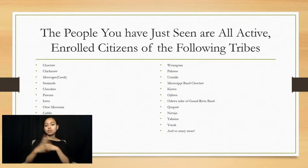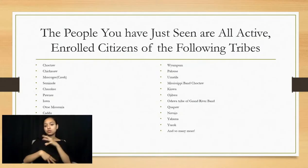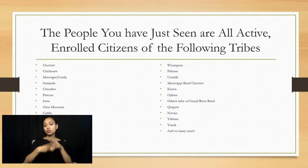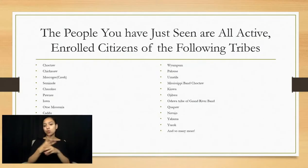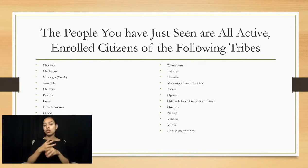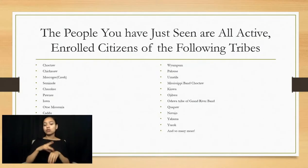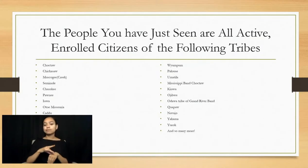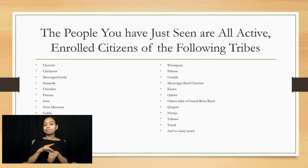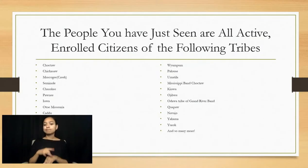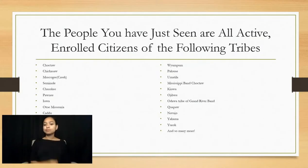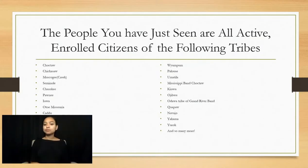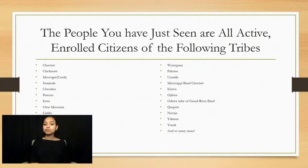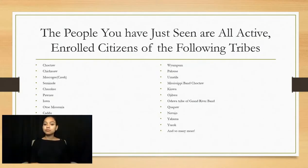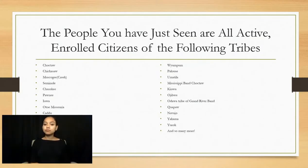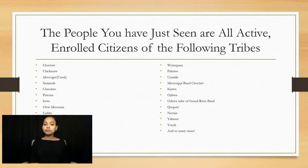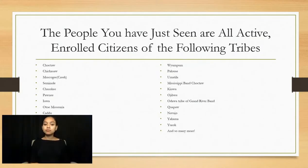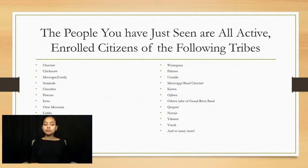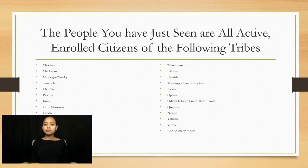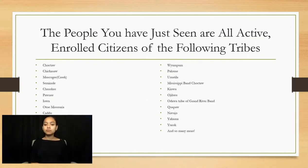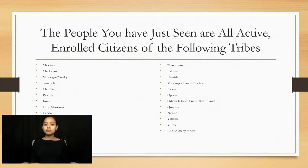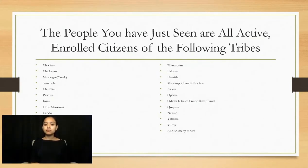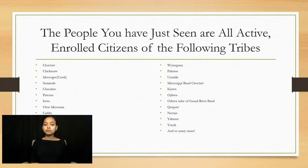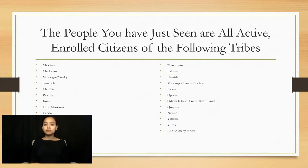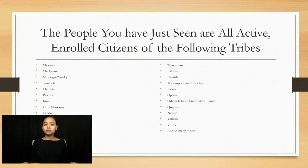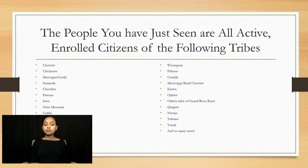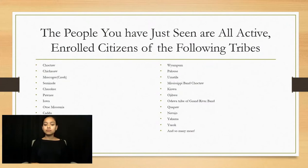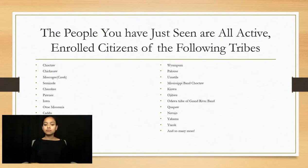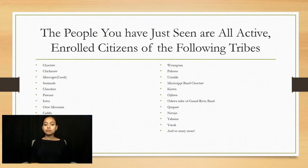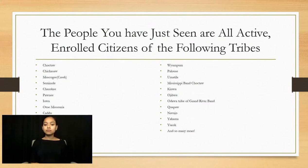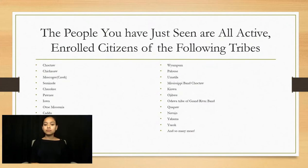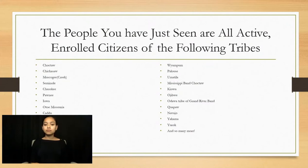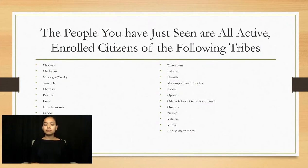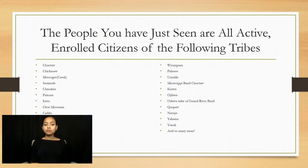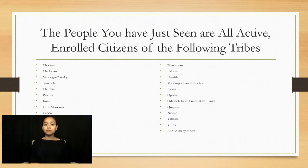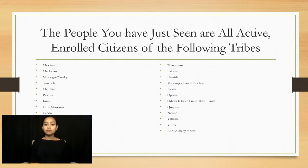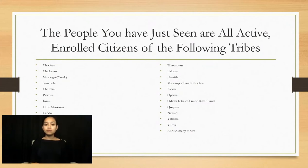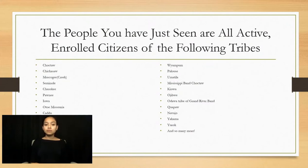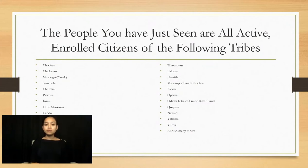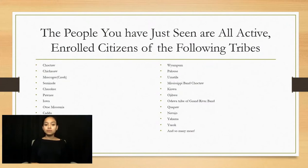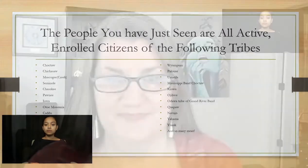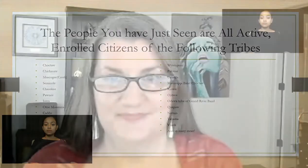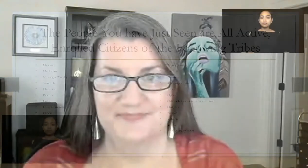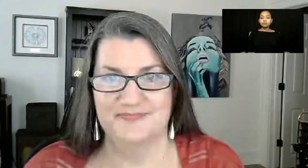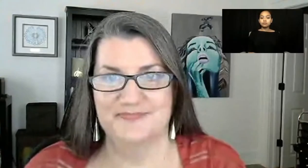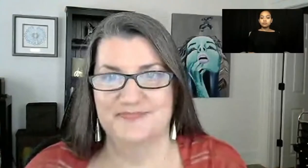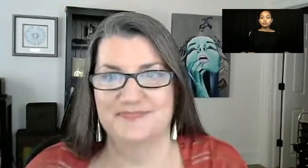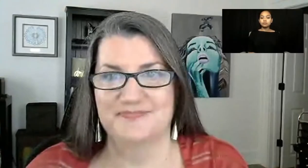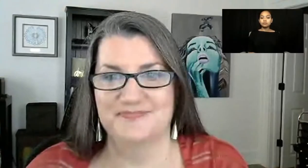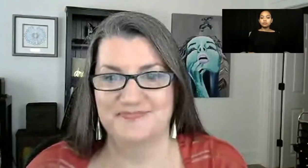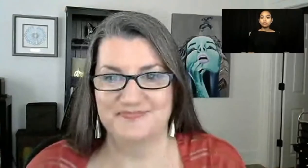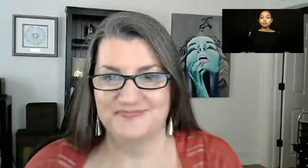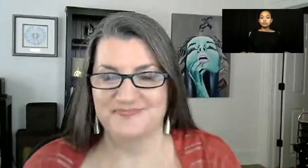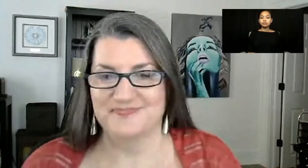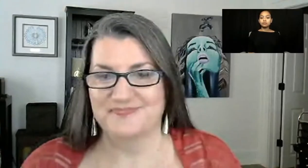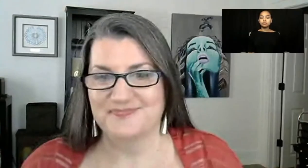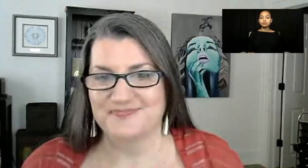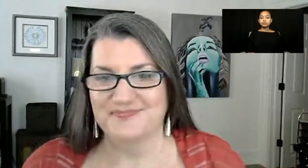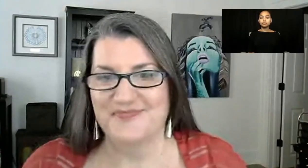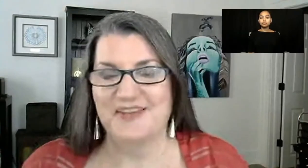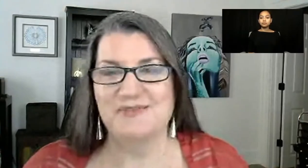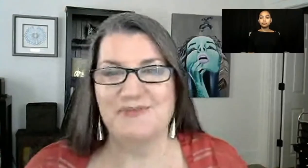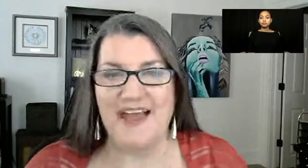The people You have Just Seen are All Active, Enrolled Citizens of the Following Tribes